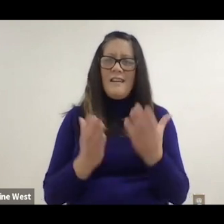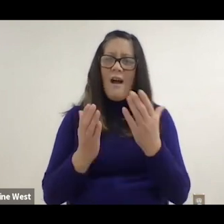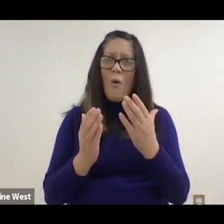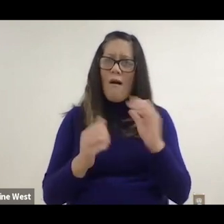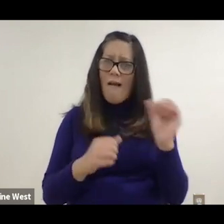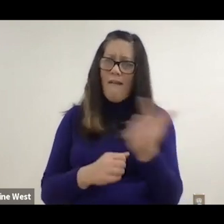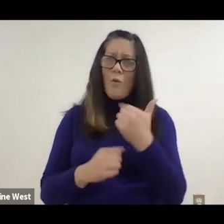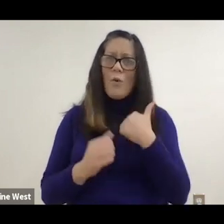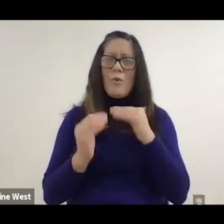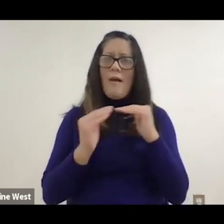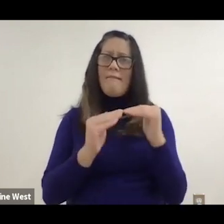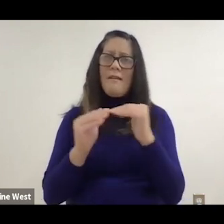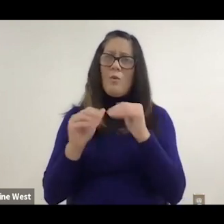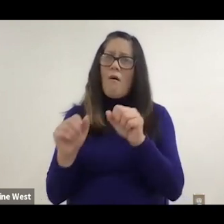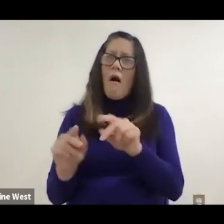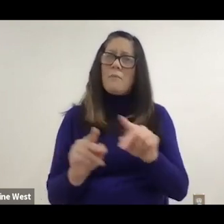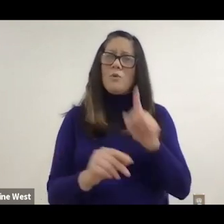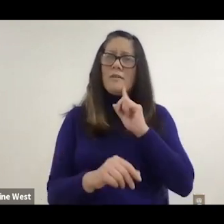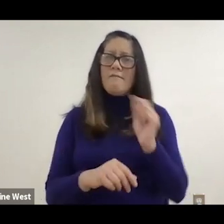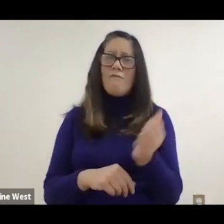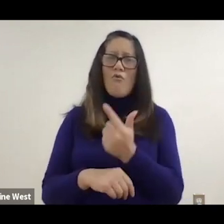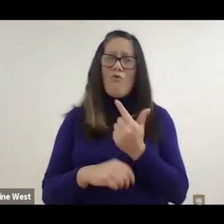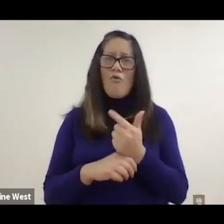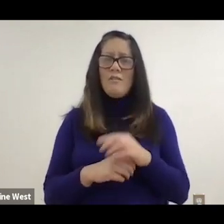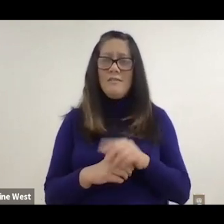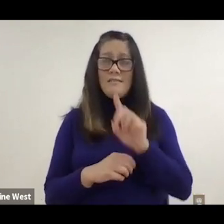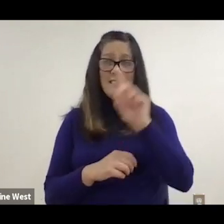is whatever they want. Disability shouldn't be the thing that prevents them from